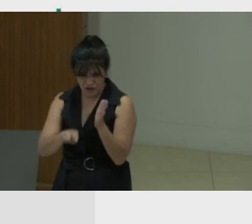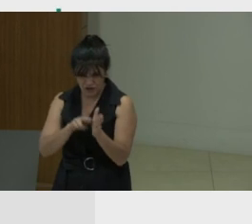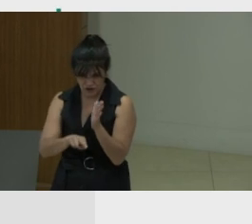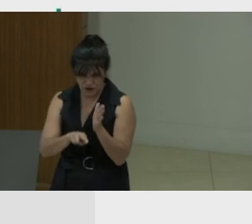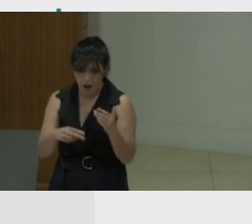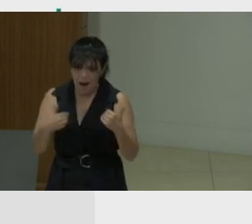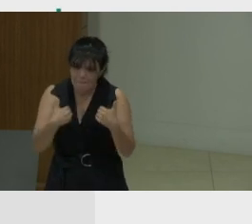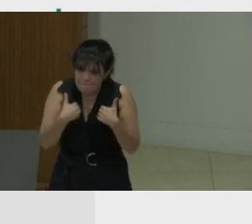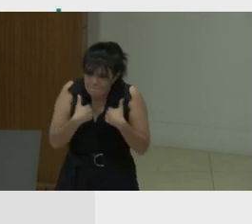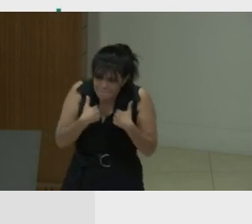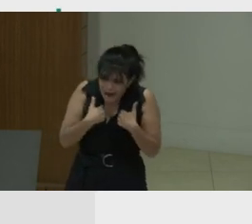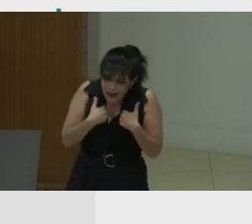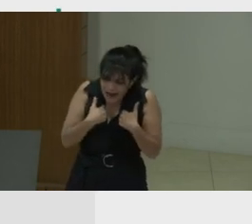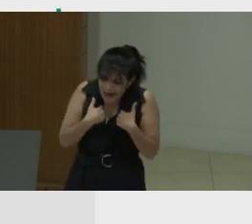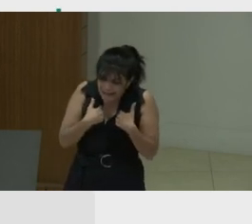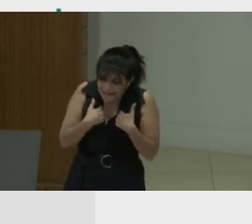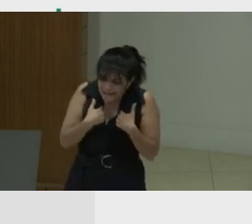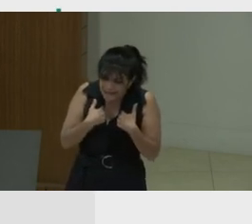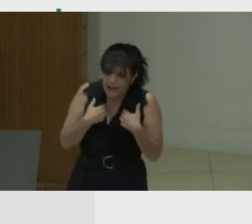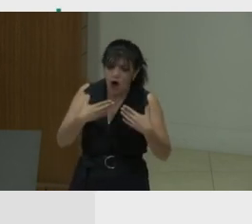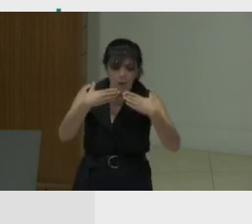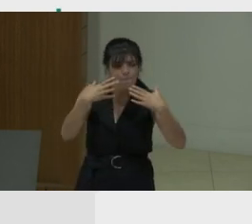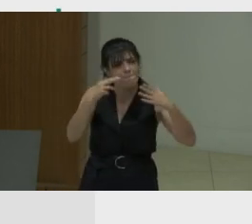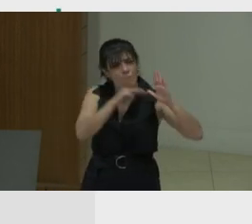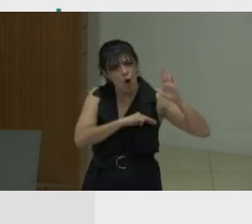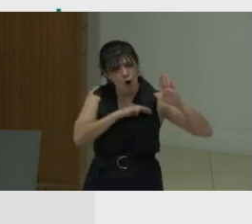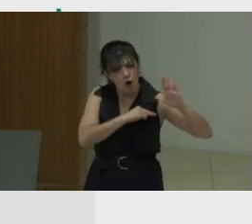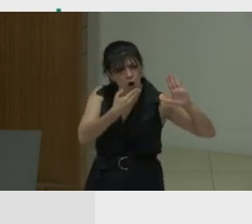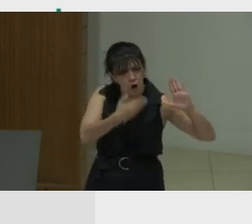can actually motivate and blind one to unethical behavior, unintentionally.